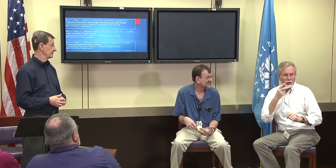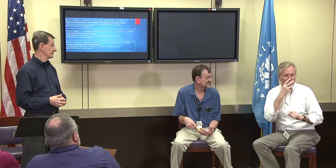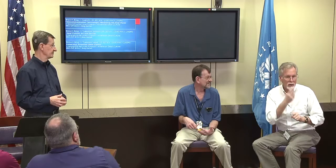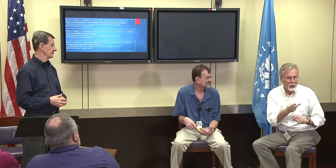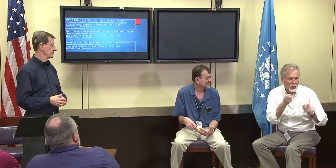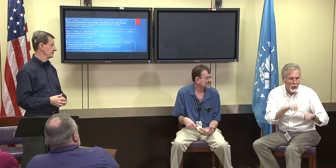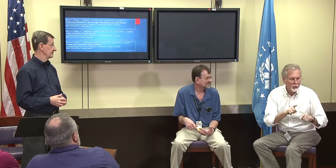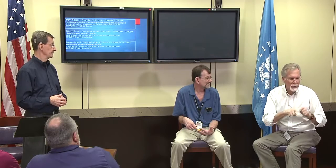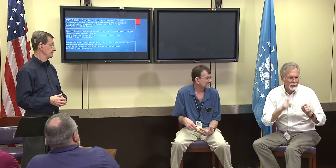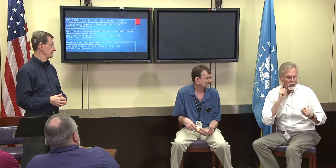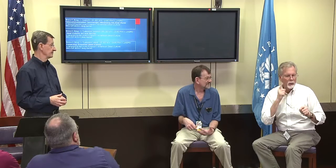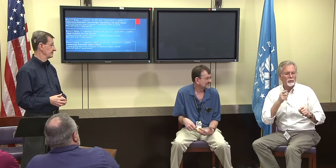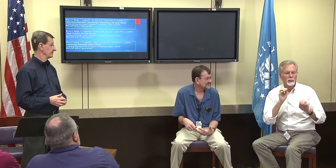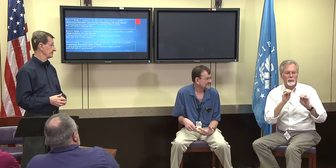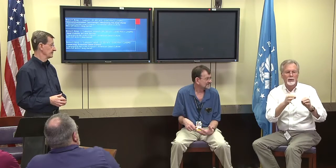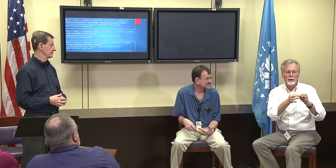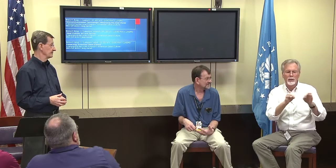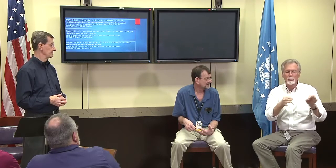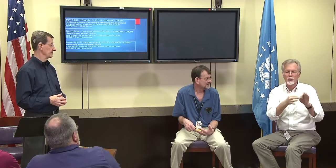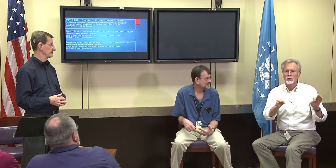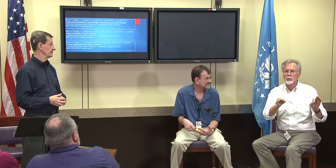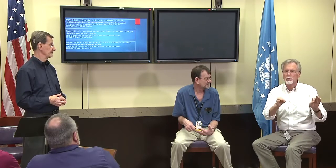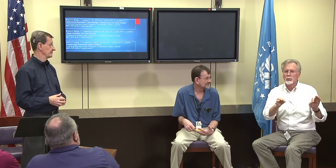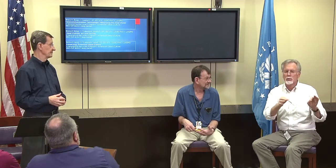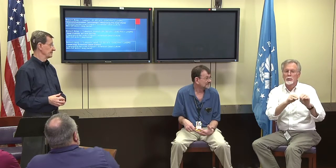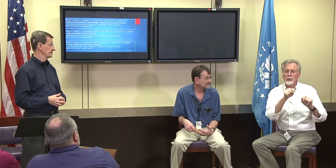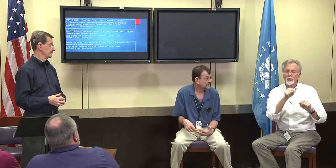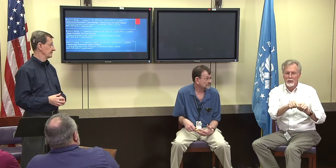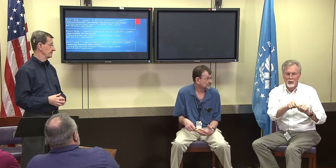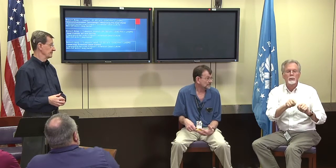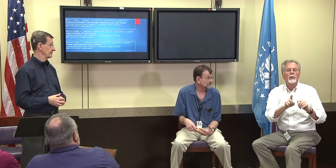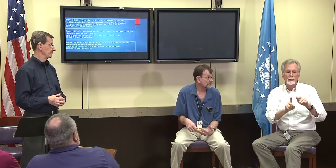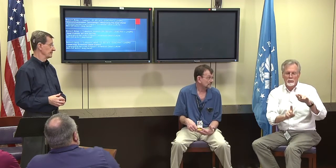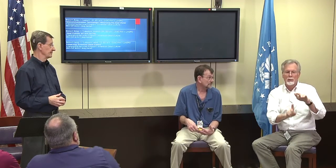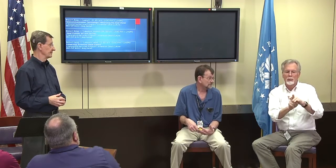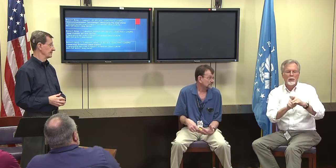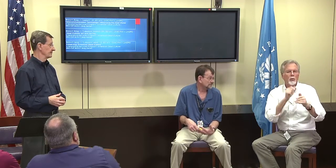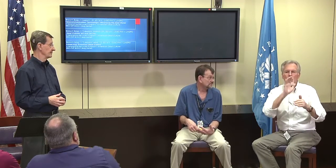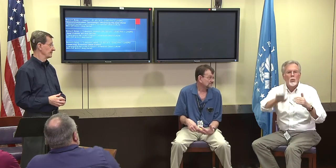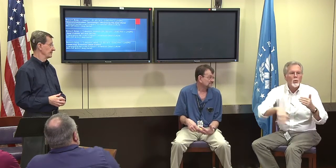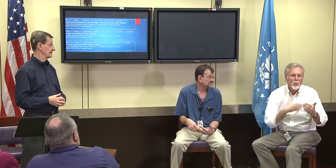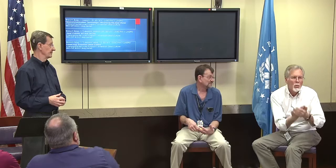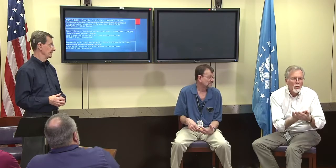I know that a lot of that is not captioned, so I'd like to see some sort of technology to help with that,